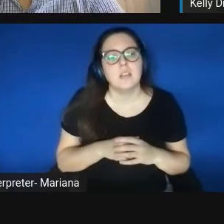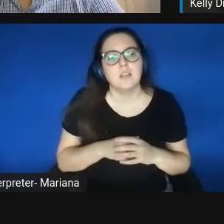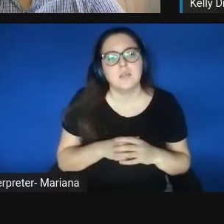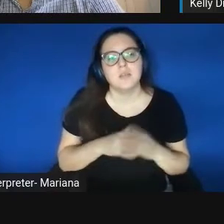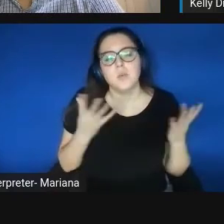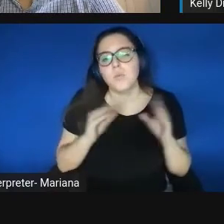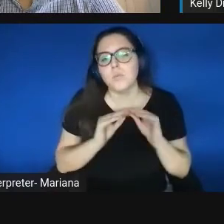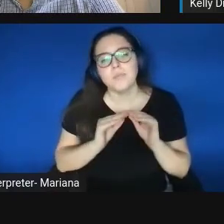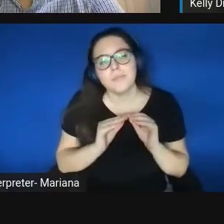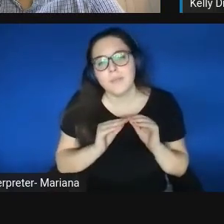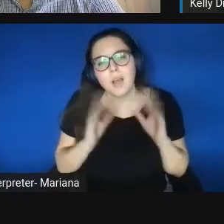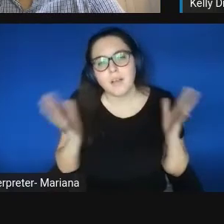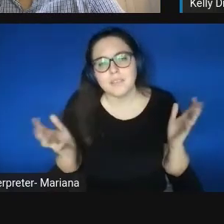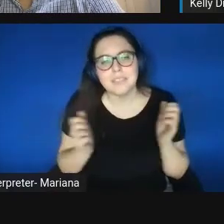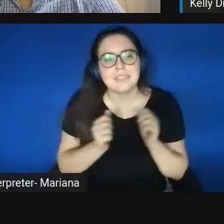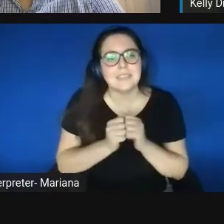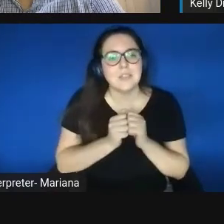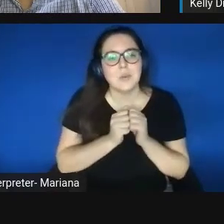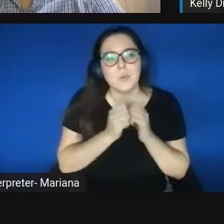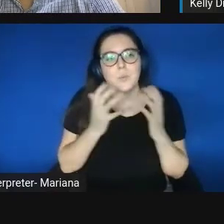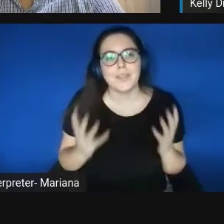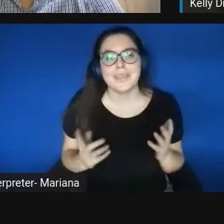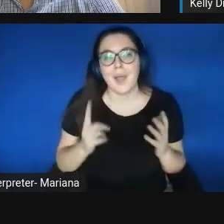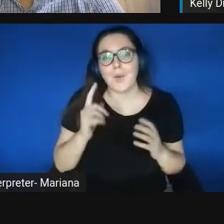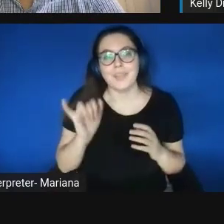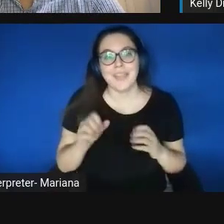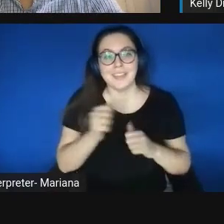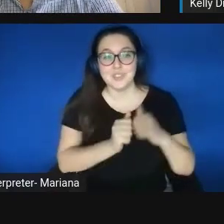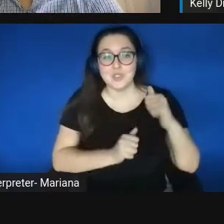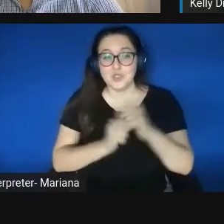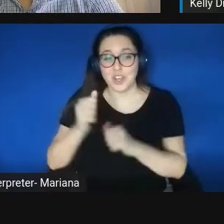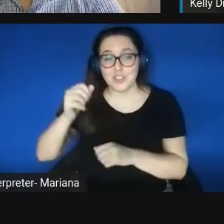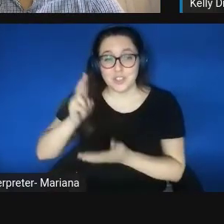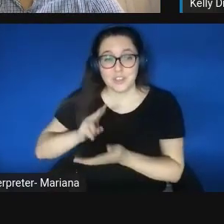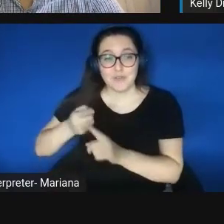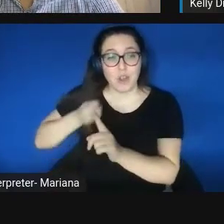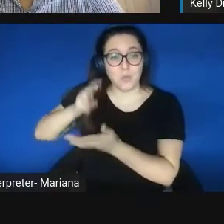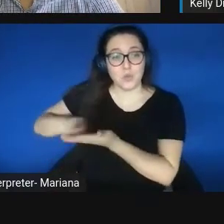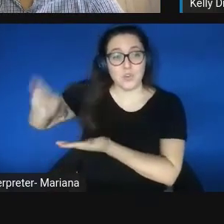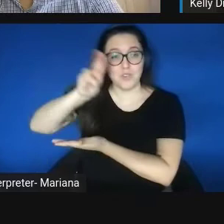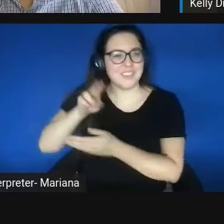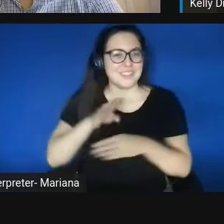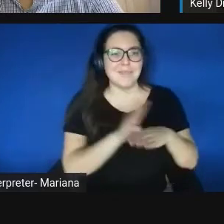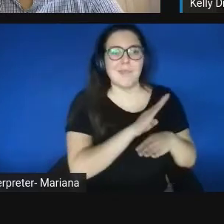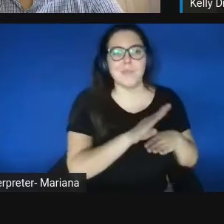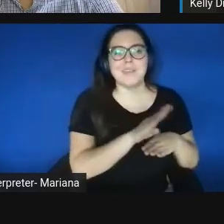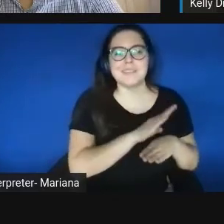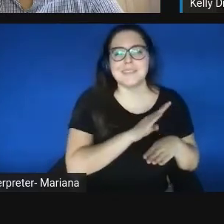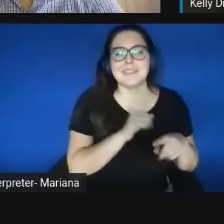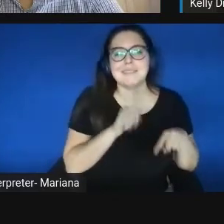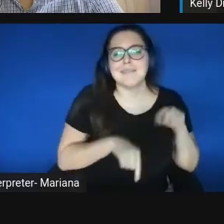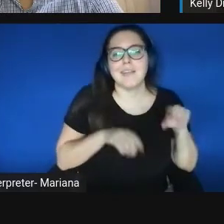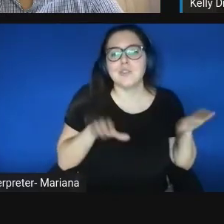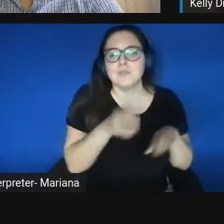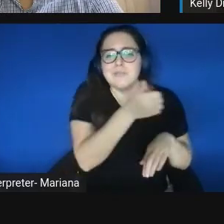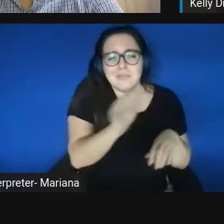the infrastructure of the university, the business wouldn't have been able to do any work at all, really.